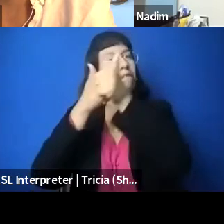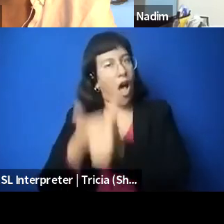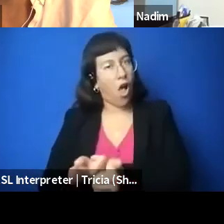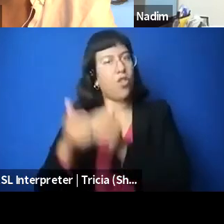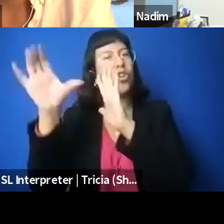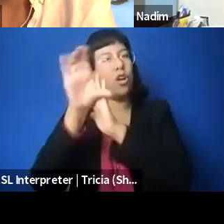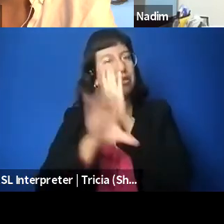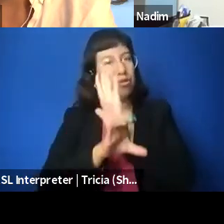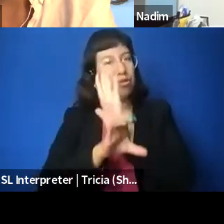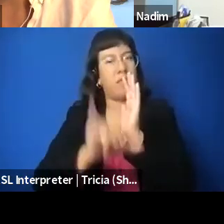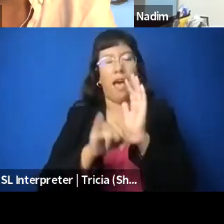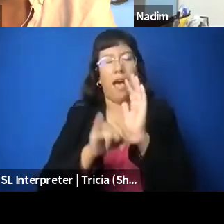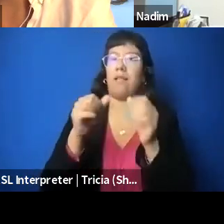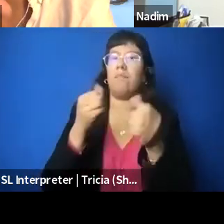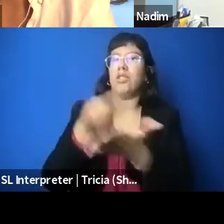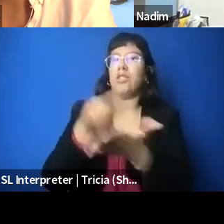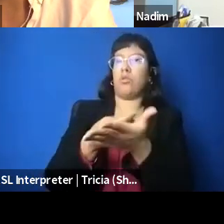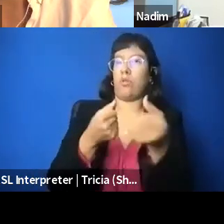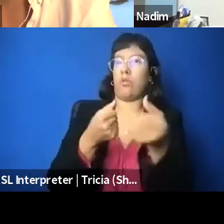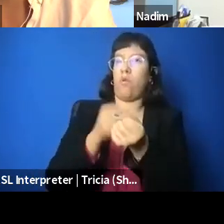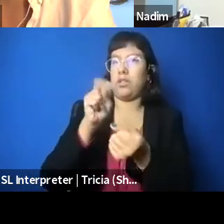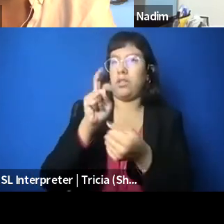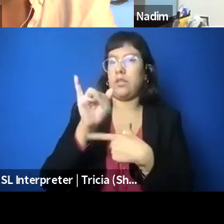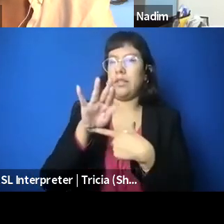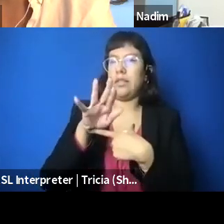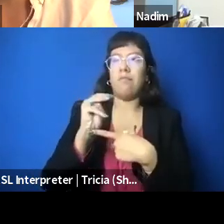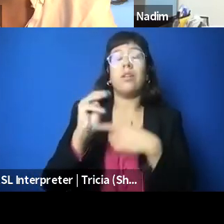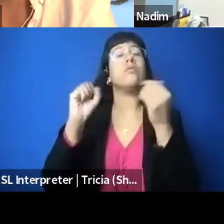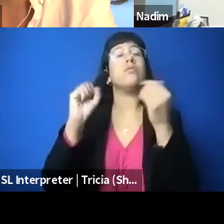and essentially kept this really broad definition of material support to terrorism,